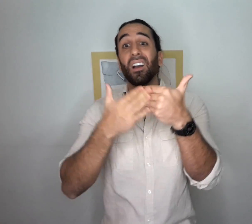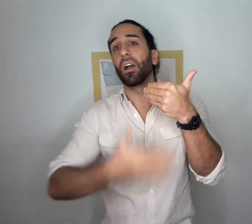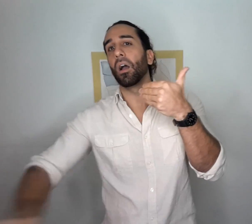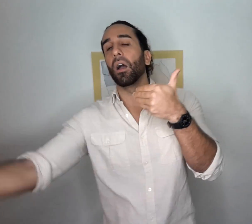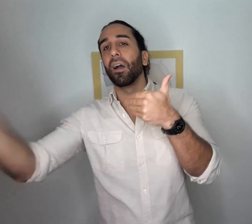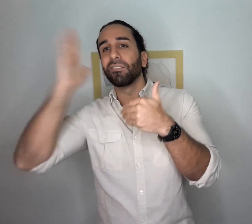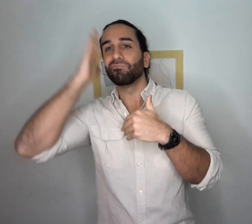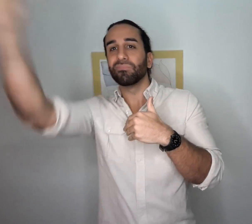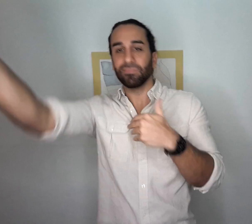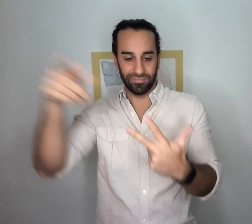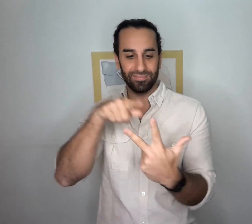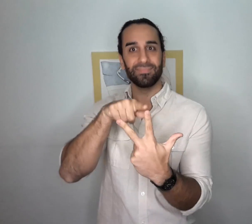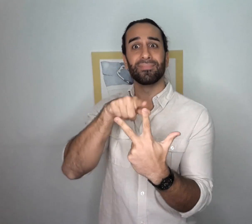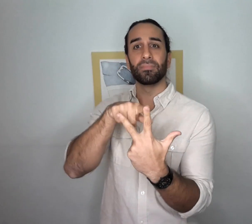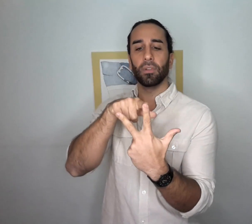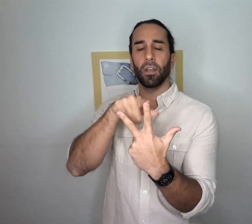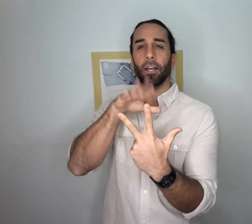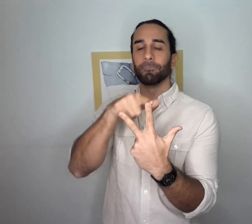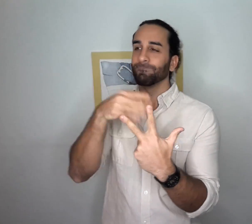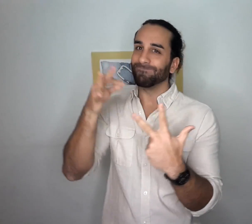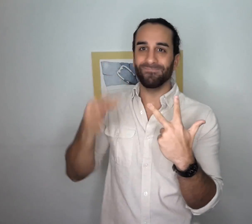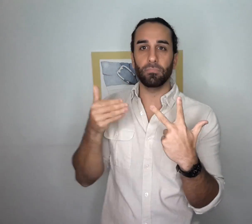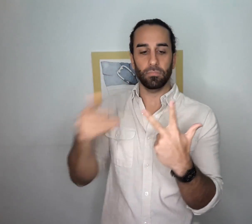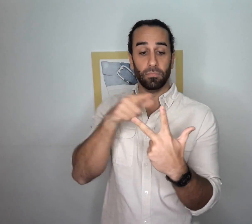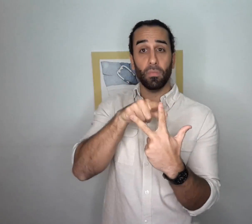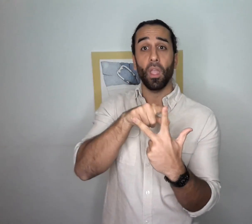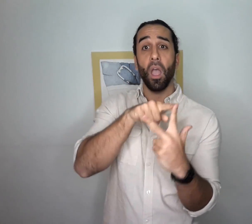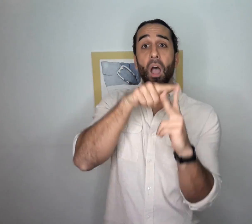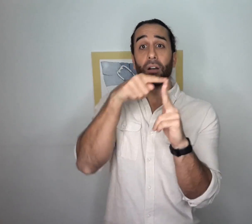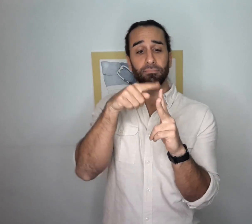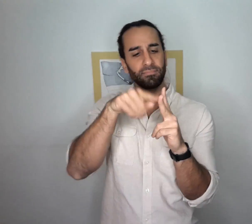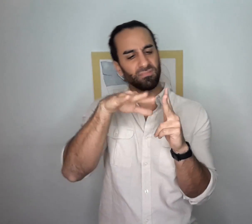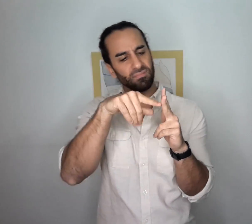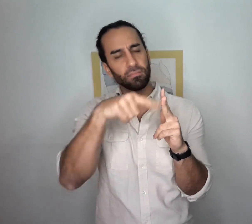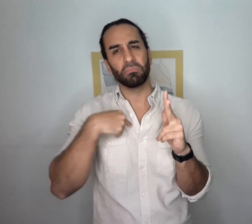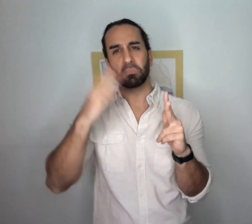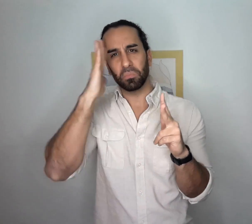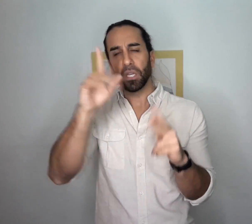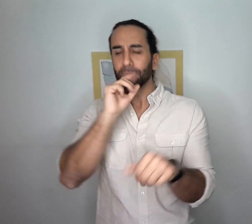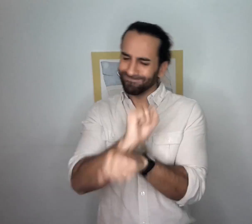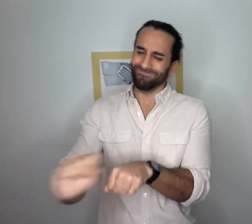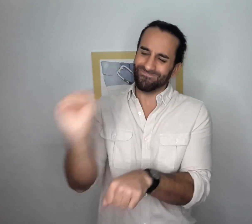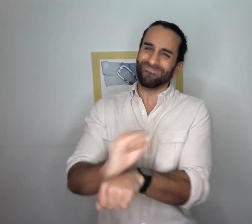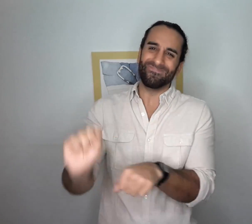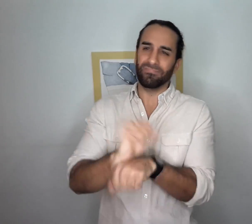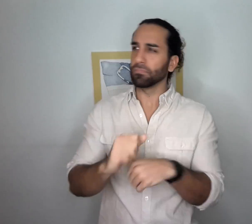to change our future. As we move forward, we can work really hard,